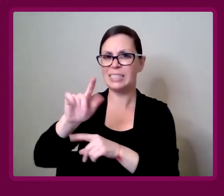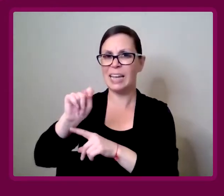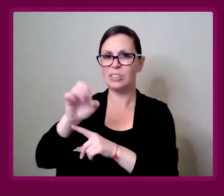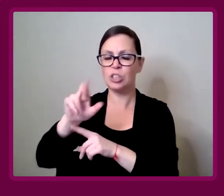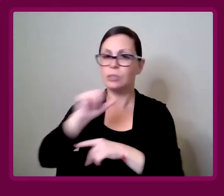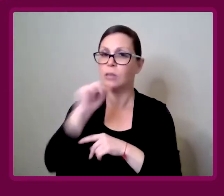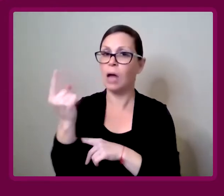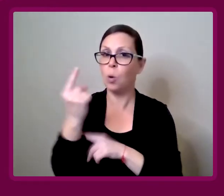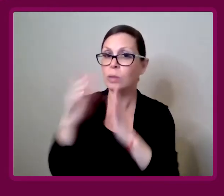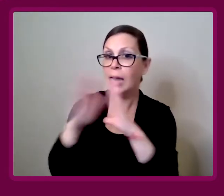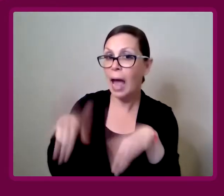so not just housing.